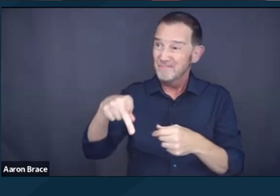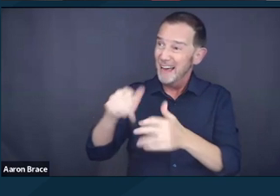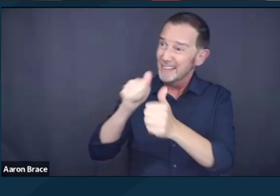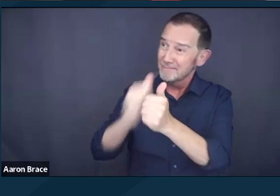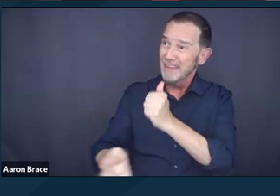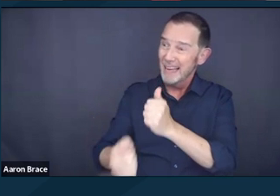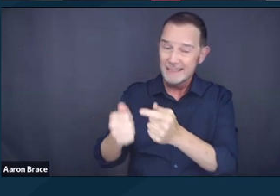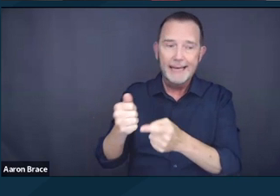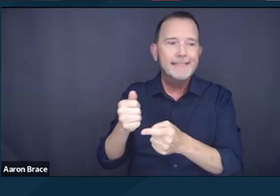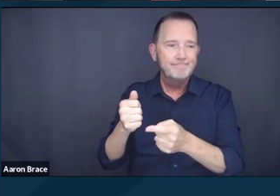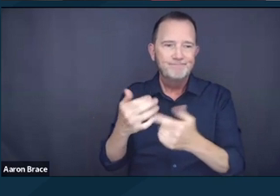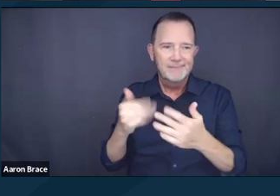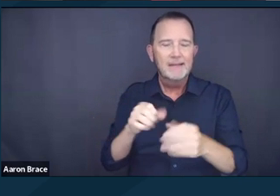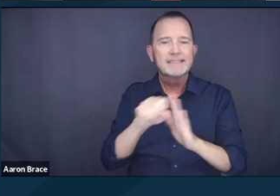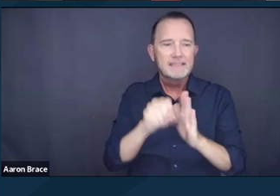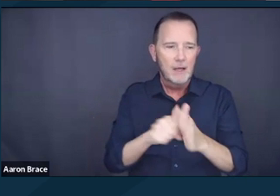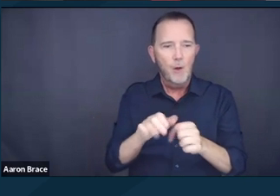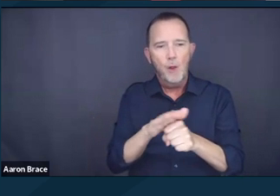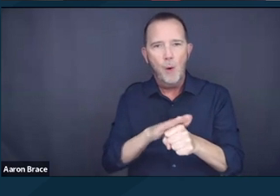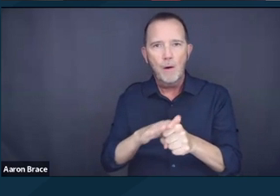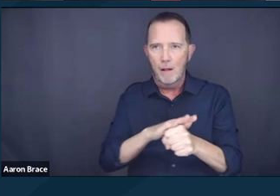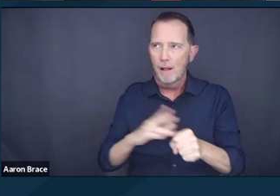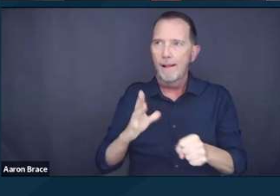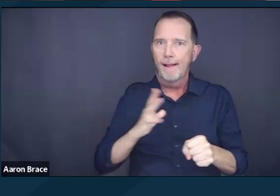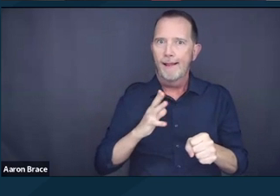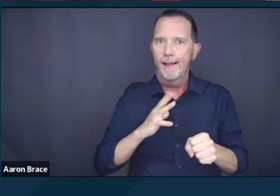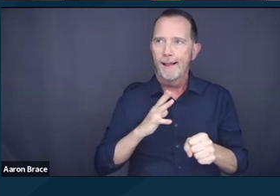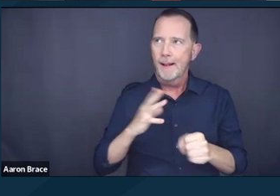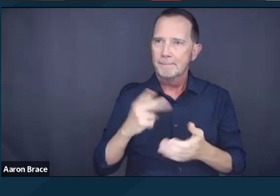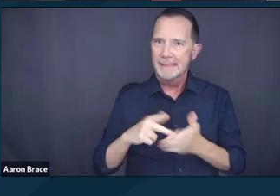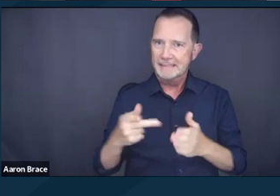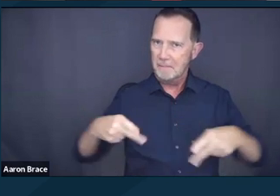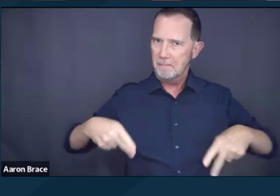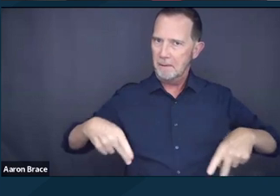we're seeing state and local governments taking it as permission to round people up.